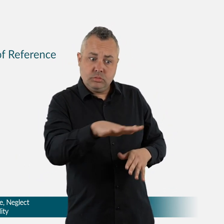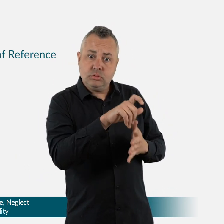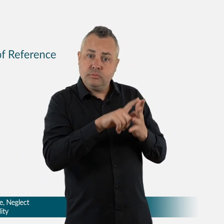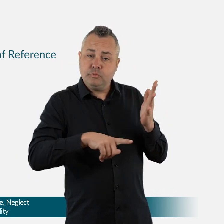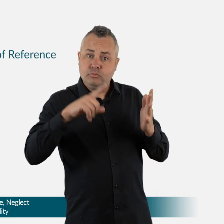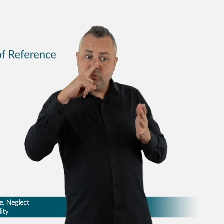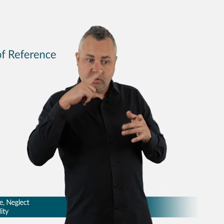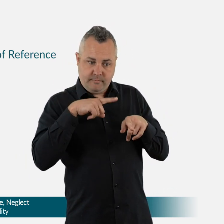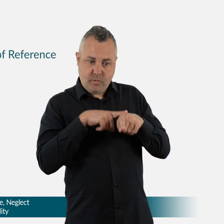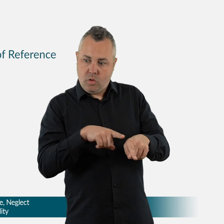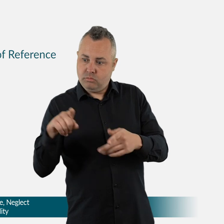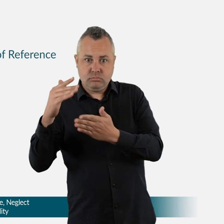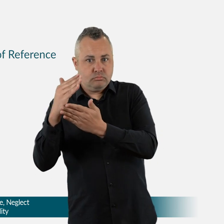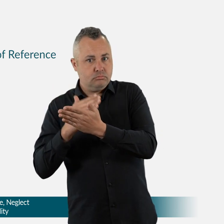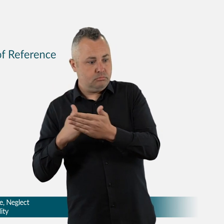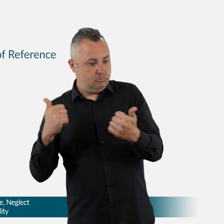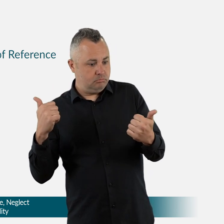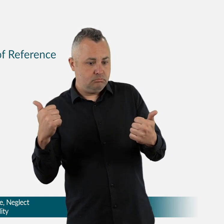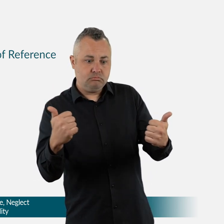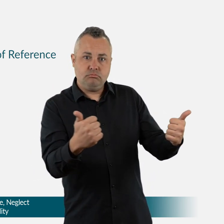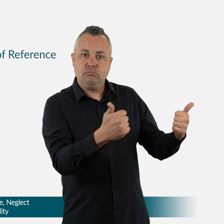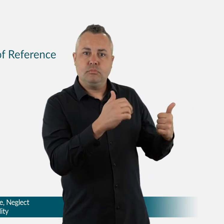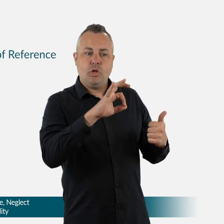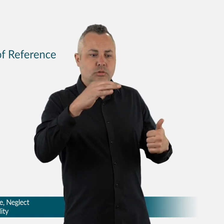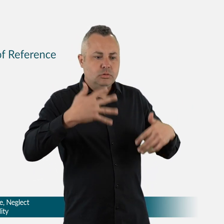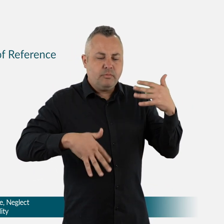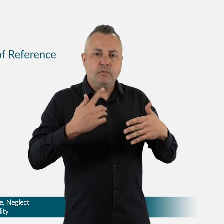People with Disability from 13 to 28 March 2019.